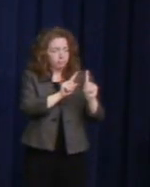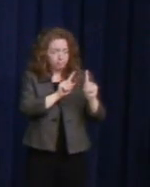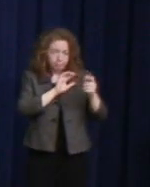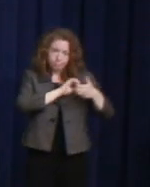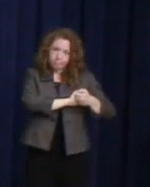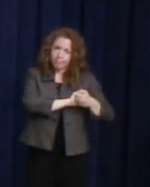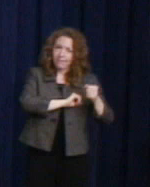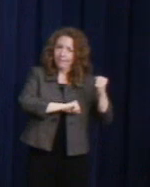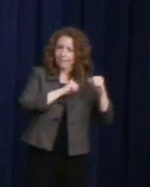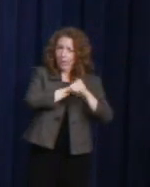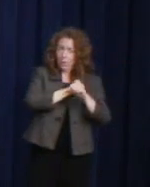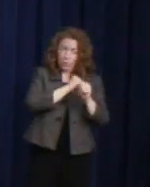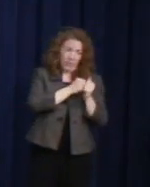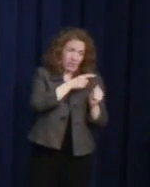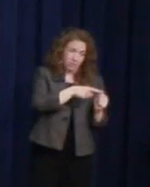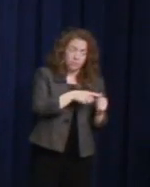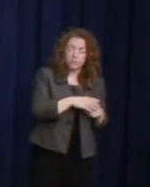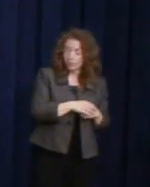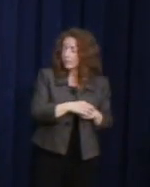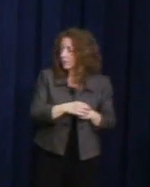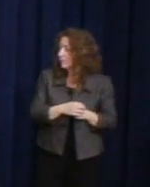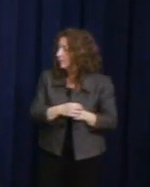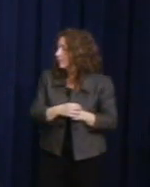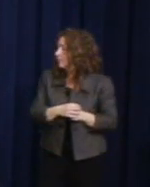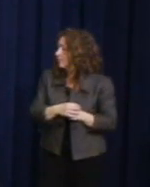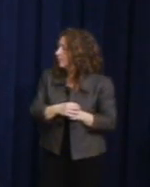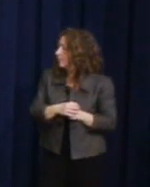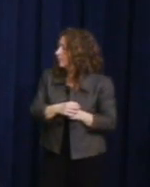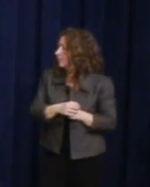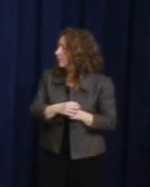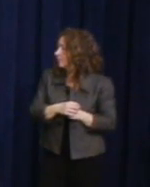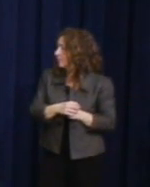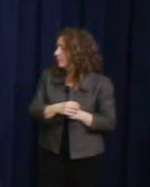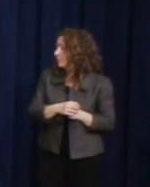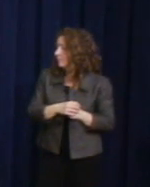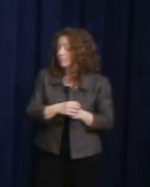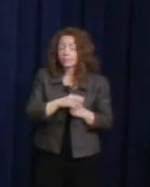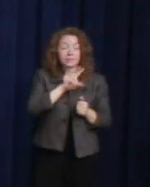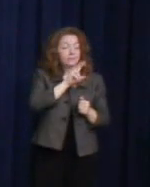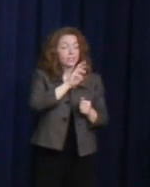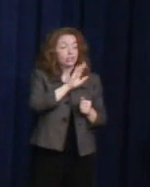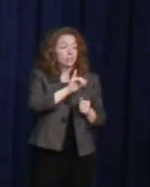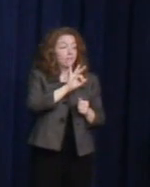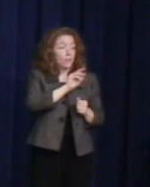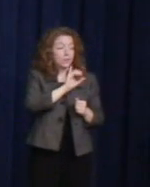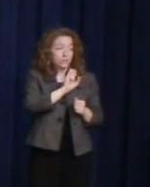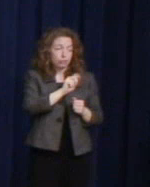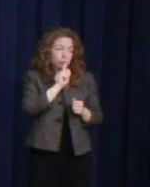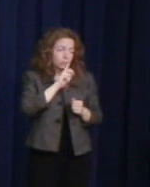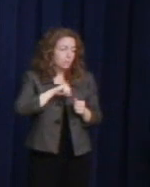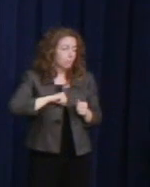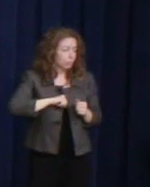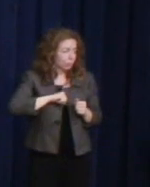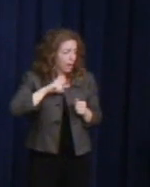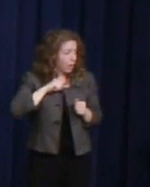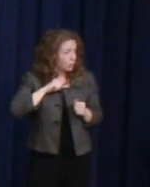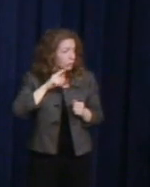both here and abroad. Victory is proud to answer Harvey Milk's call. We are honored to be with his family